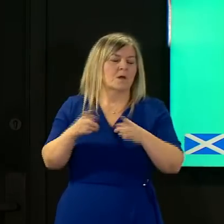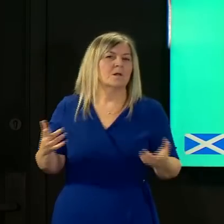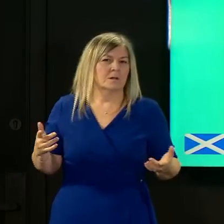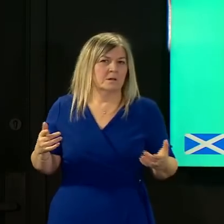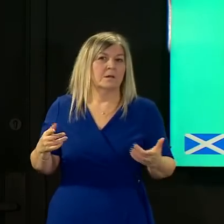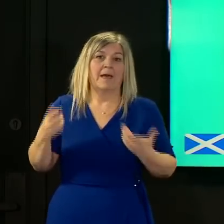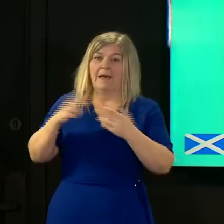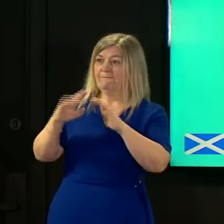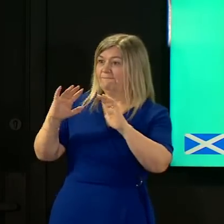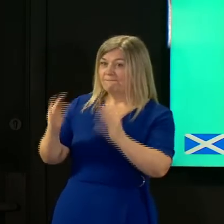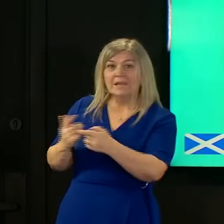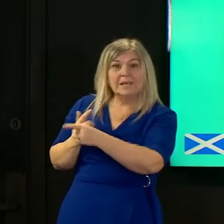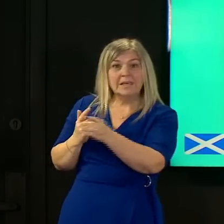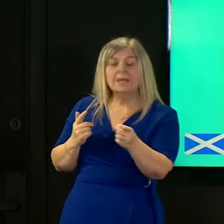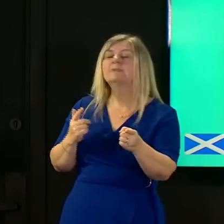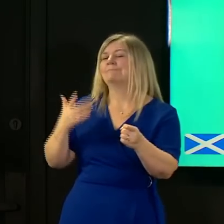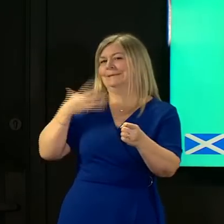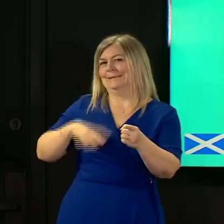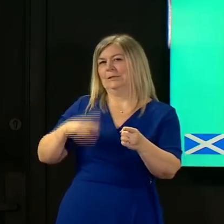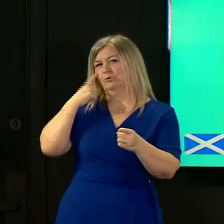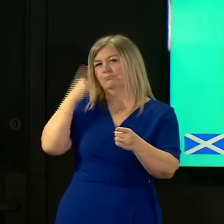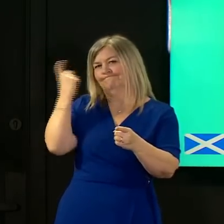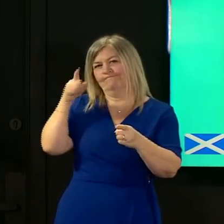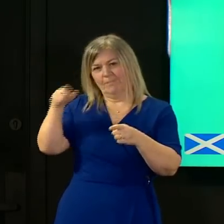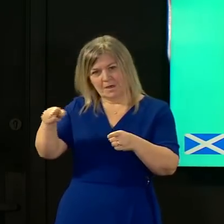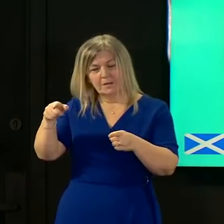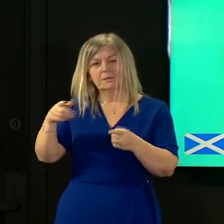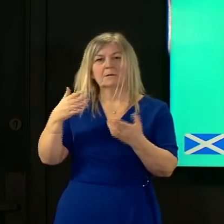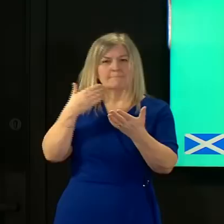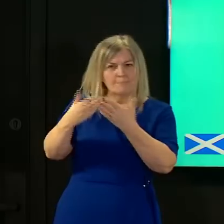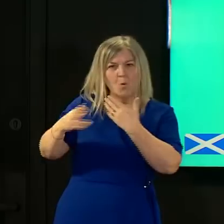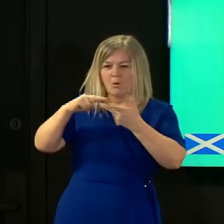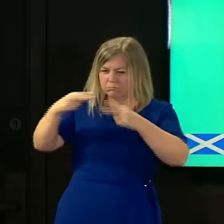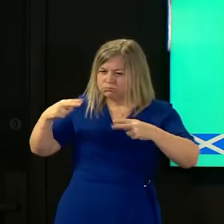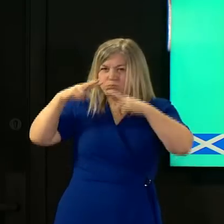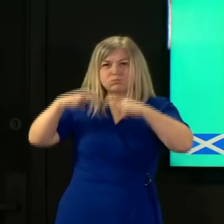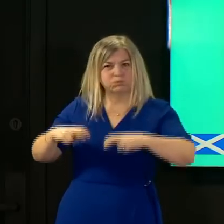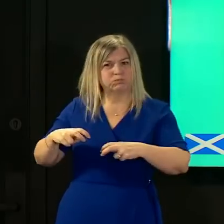probably need to make a judgment as to whether to to expand their capacity into that area i have no